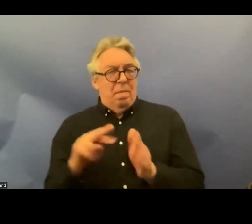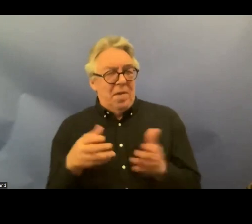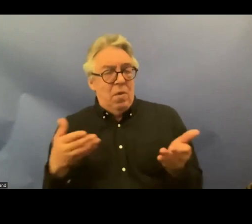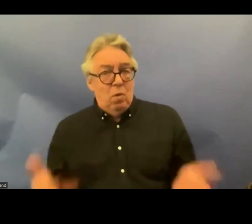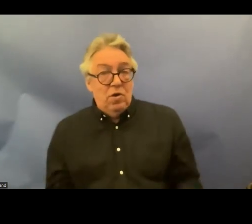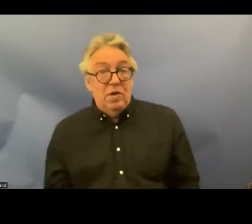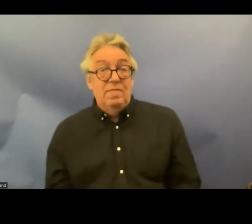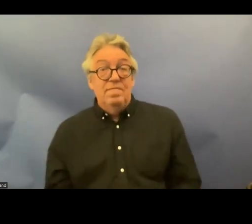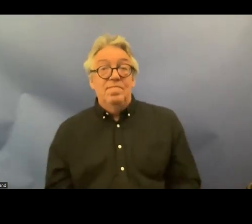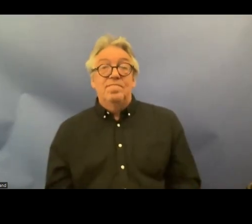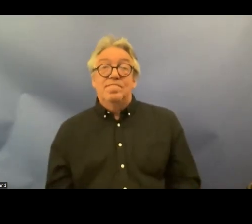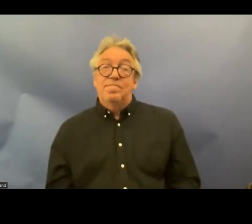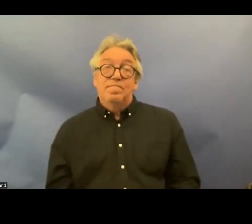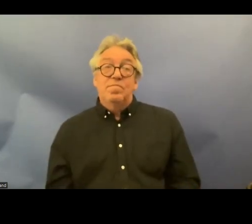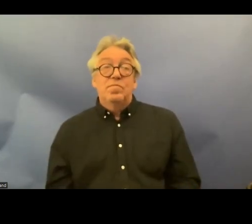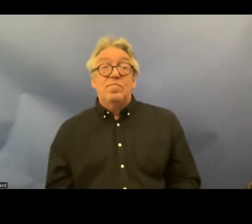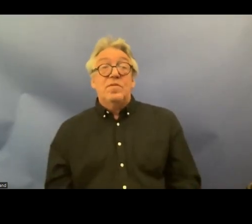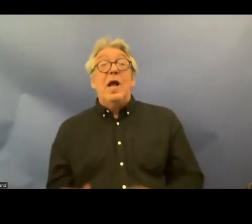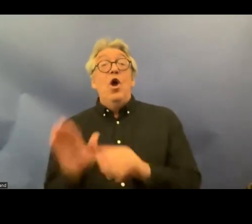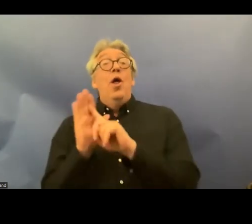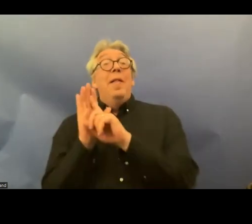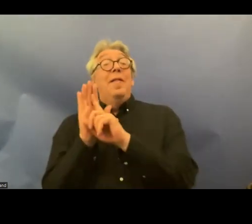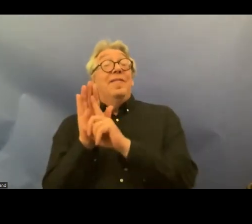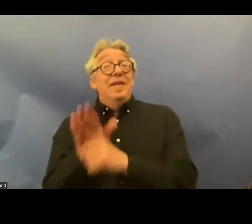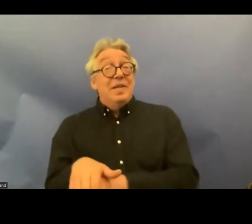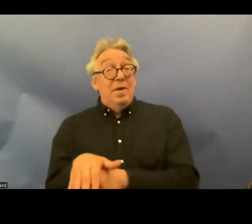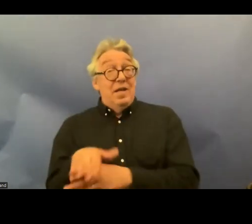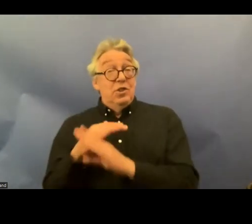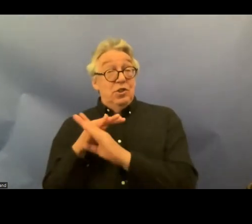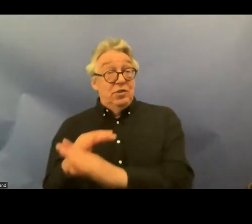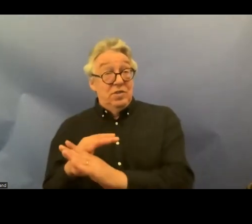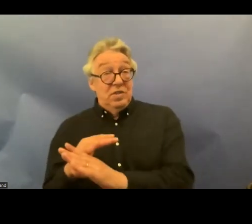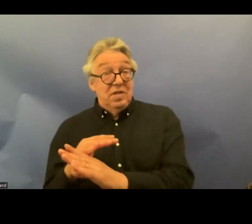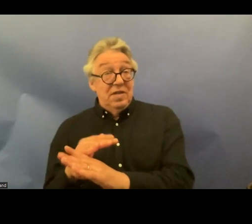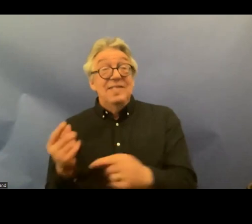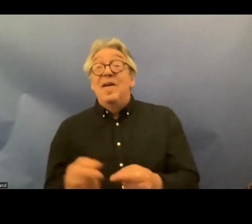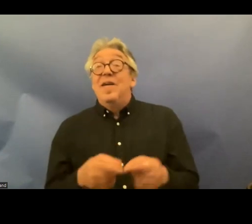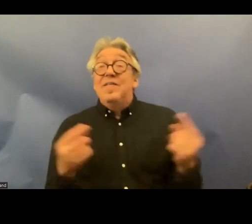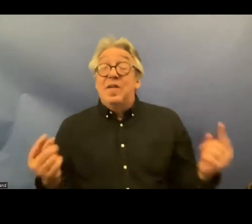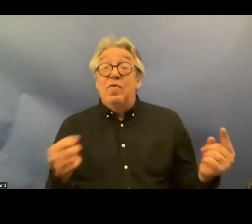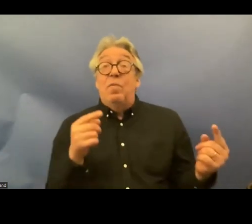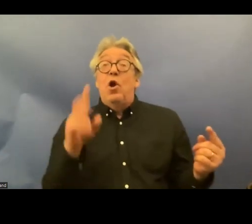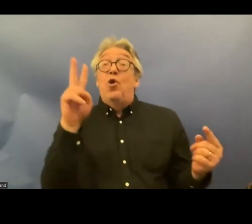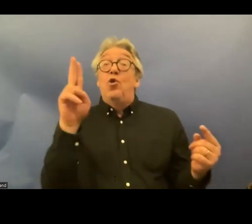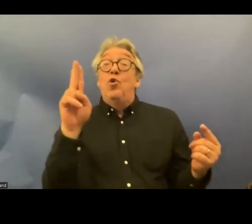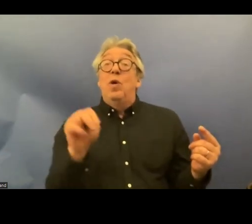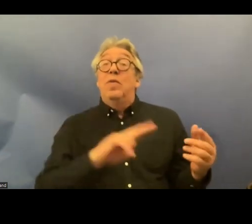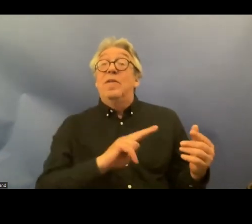different structurally different than the prohibition of discrimination for example in the European convention uh in the other